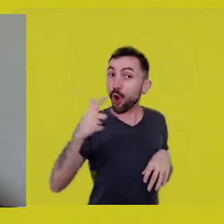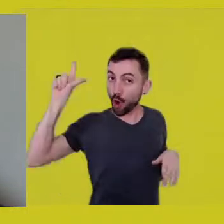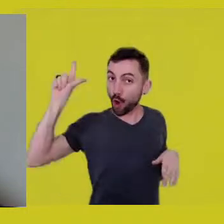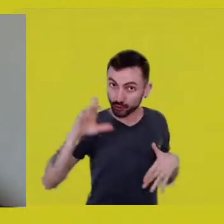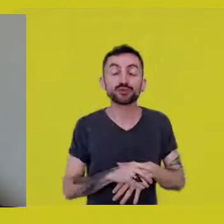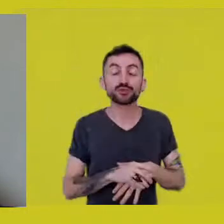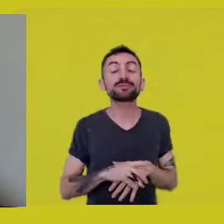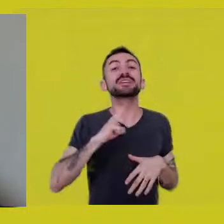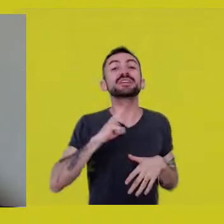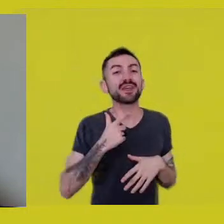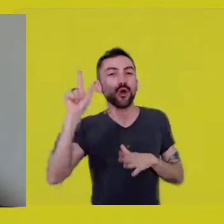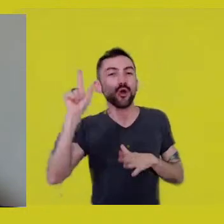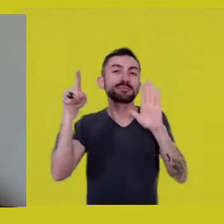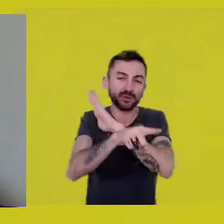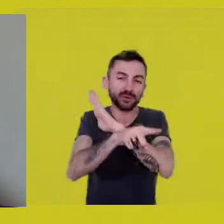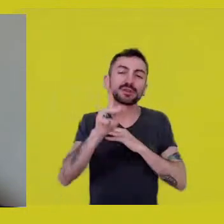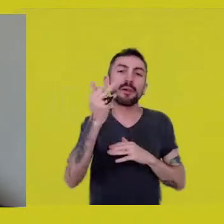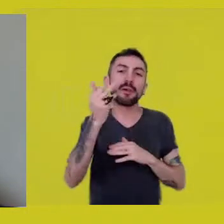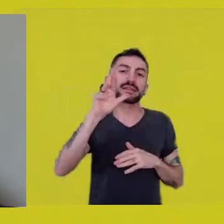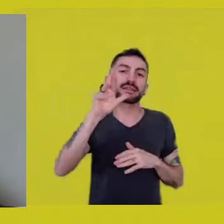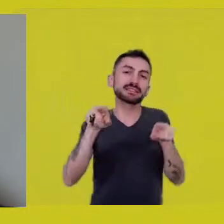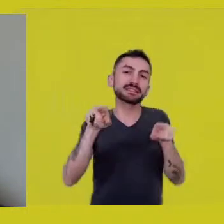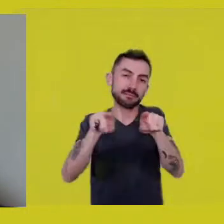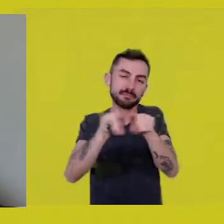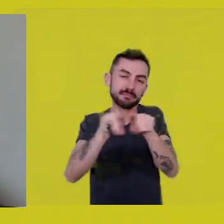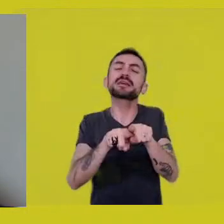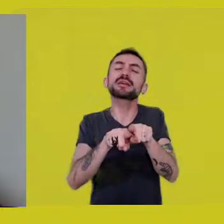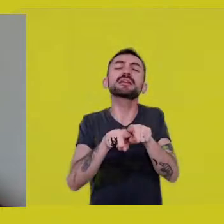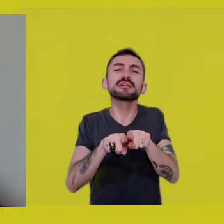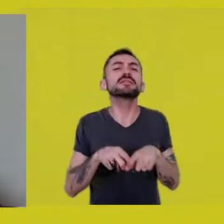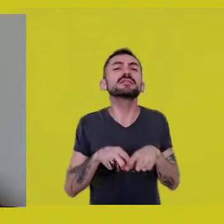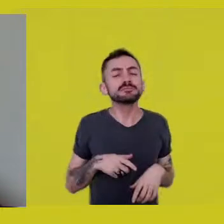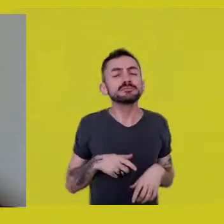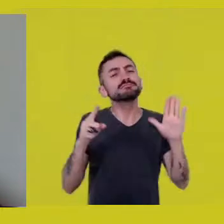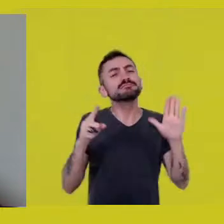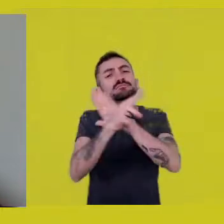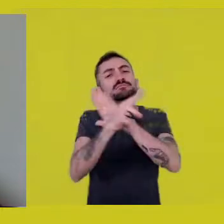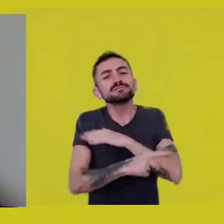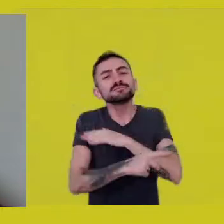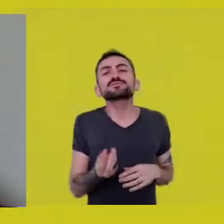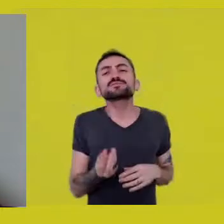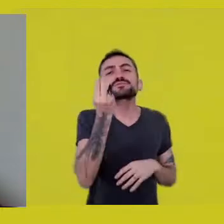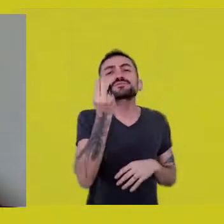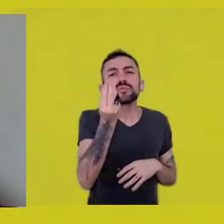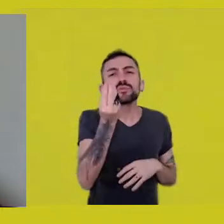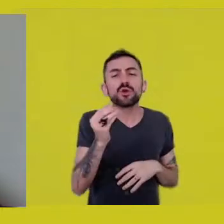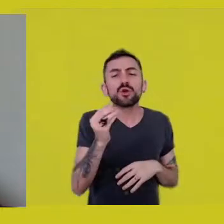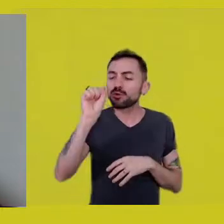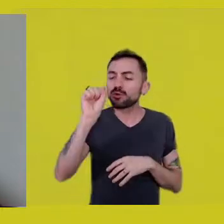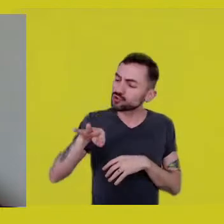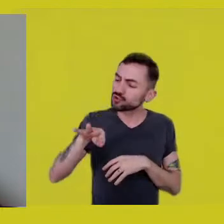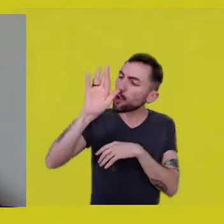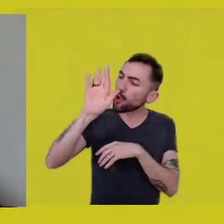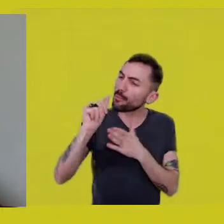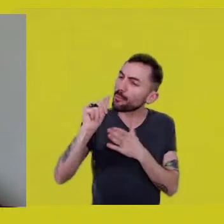Patrícia Gondim says, would it be beyond the shadows we pass now,